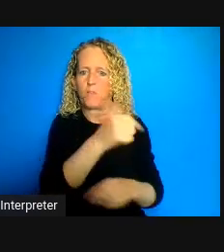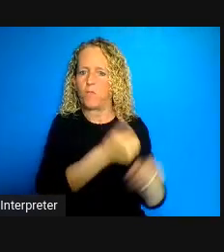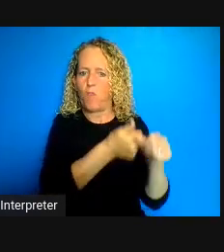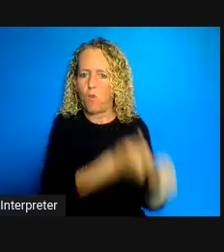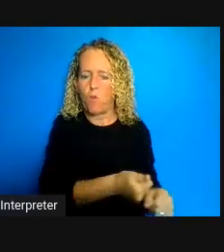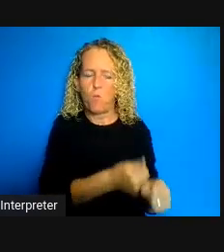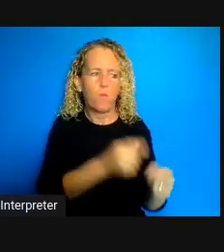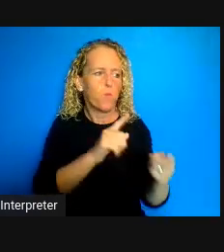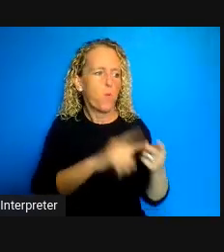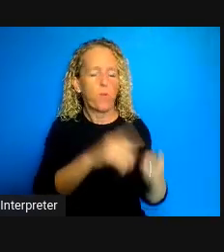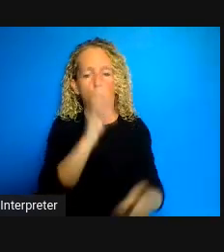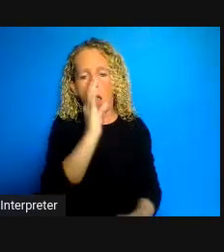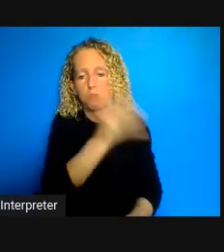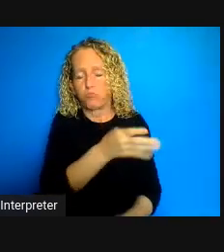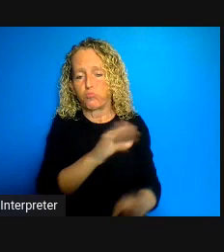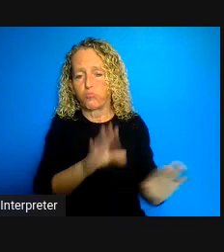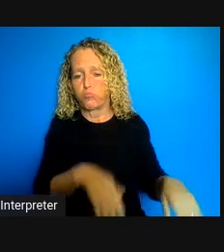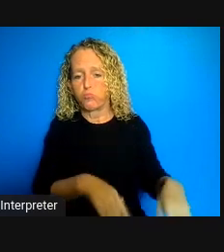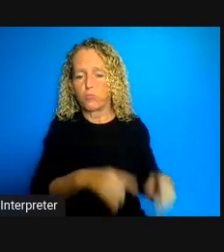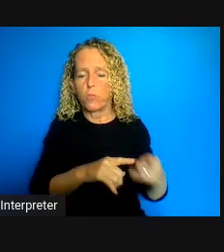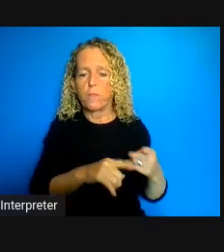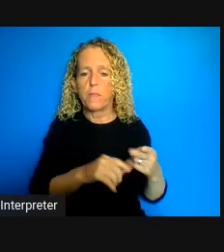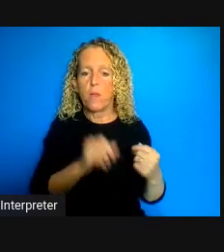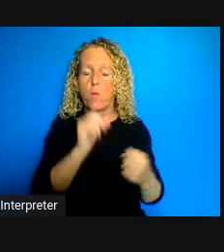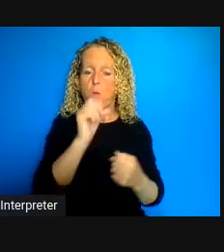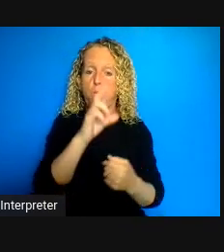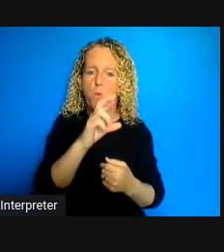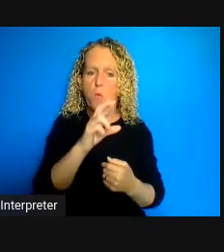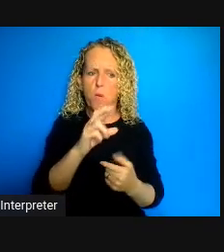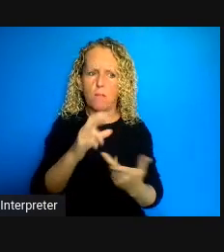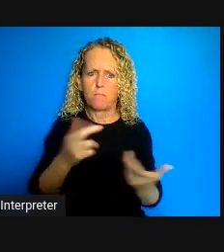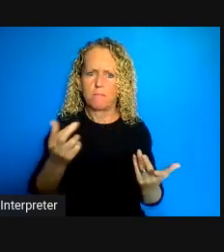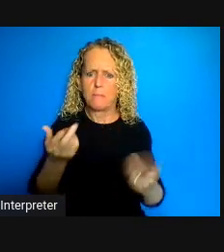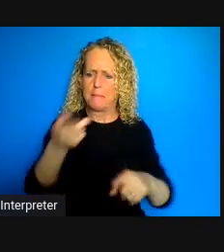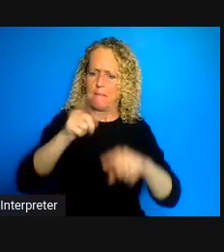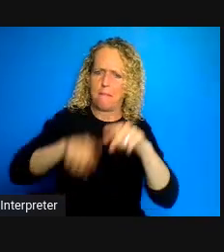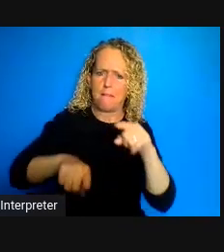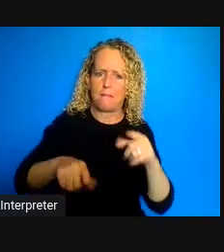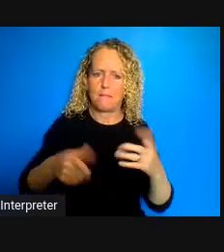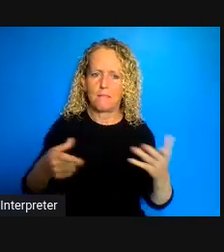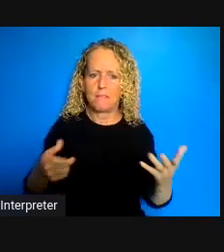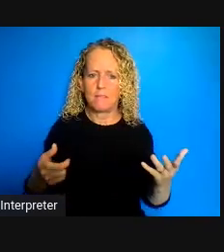unrealistic because the the building supplies themselves are unavailable or